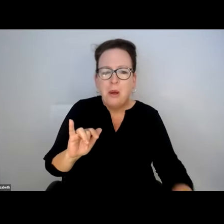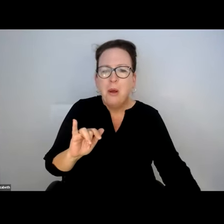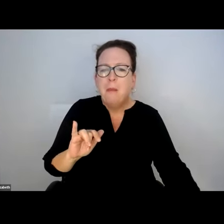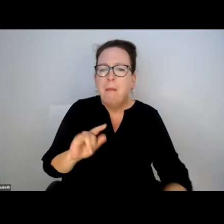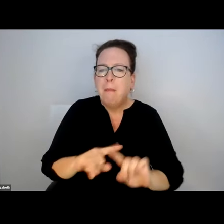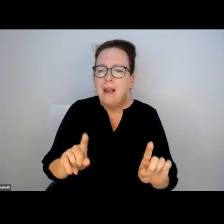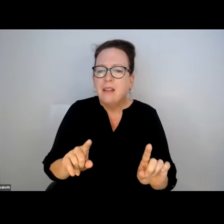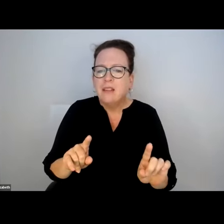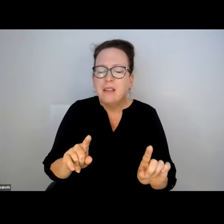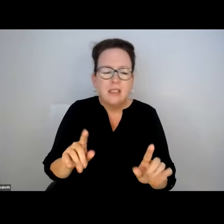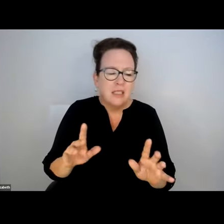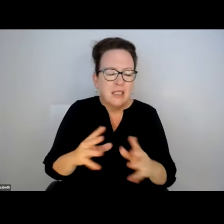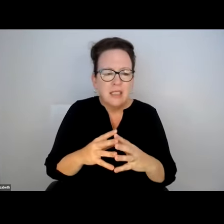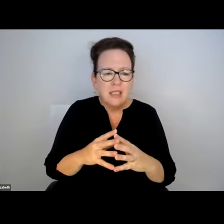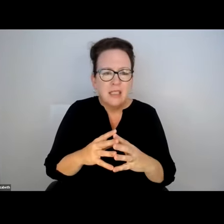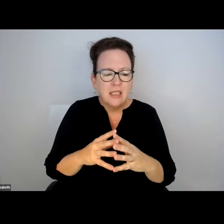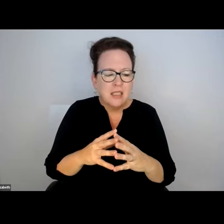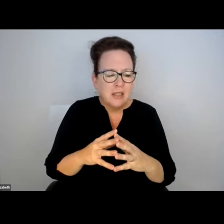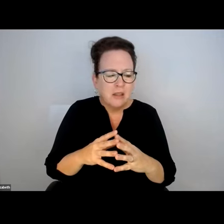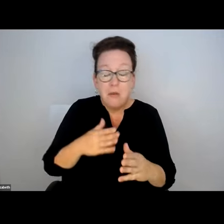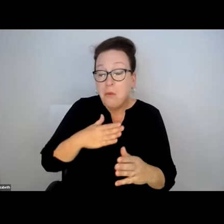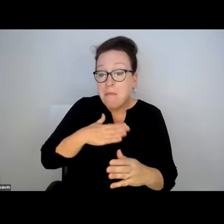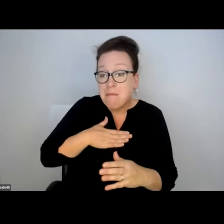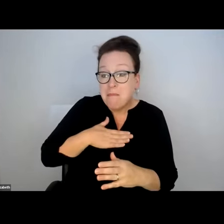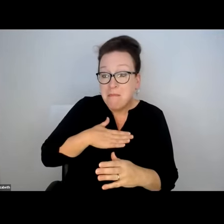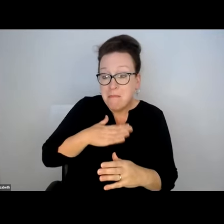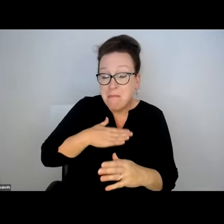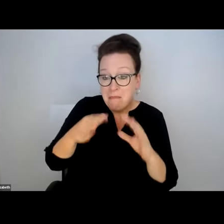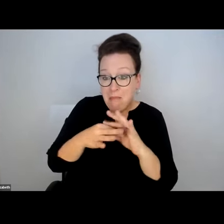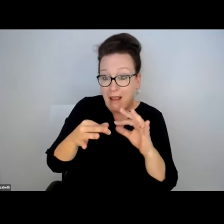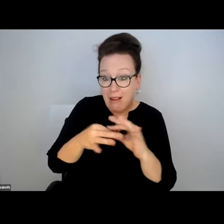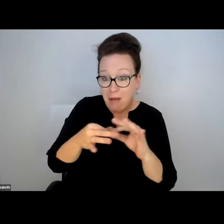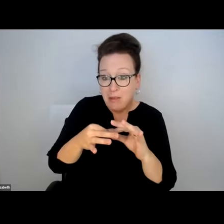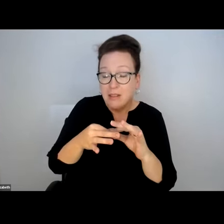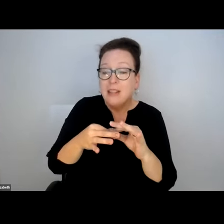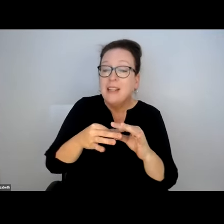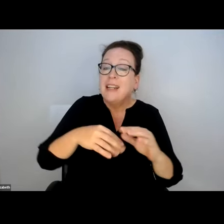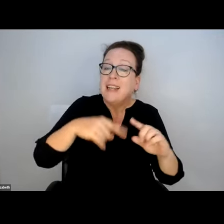BOTTOM OF IT NOW. WE HAVE PHIL ON BOARD AND GREAT PEOPLE LIKE THAT.